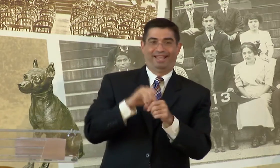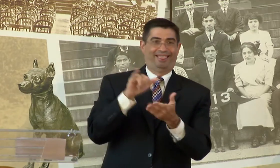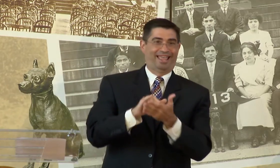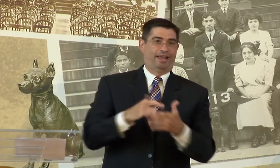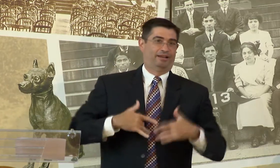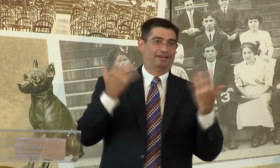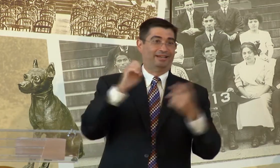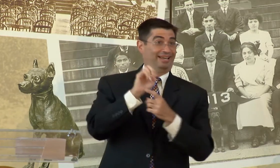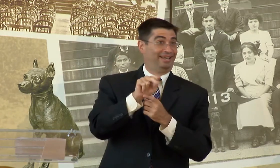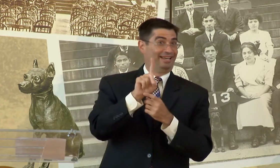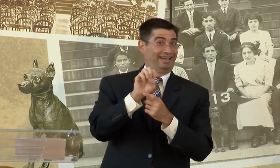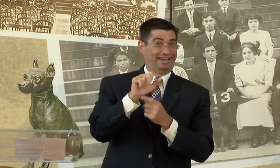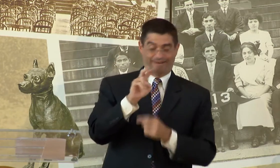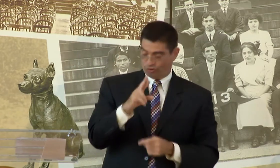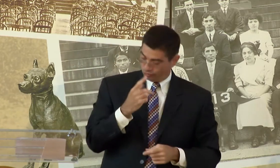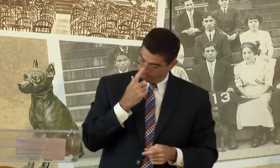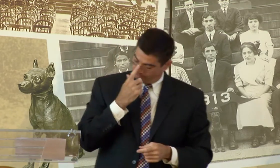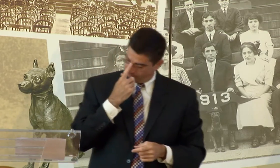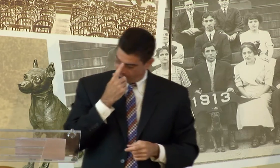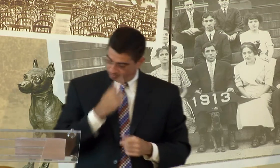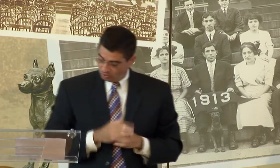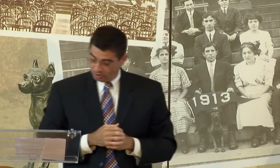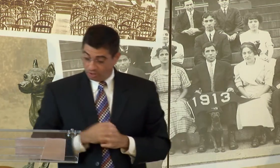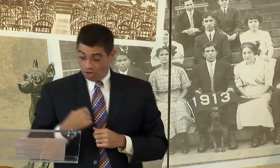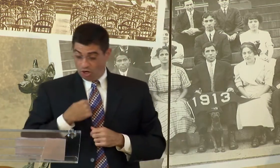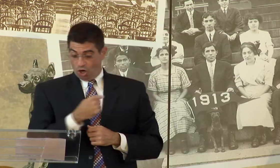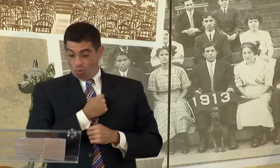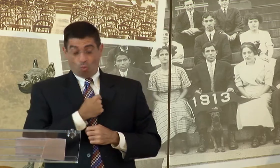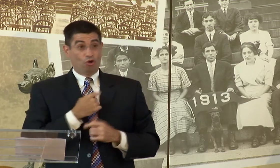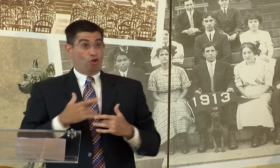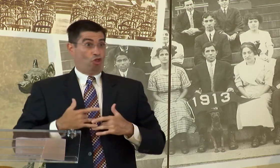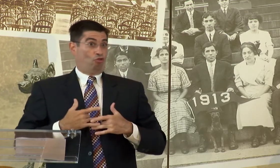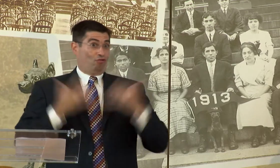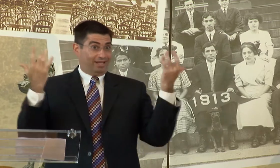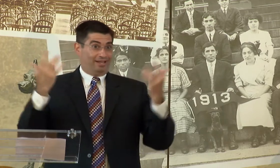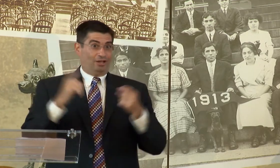STEP IN THAT ENDEAVOR.